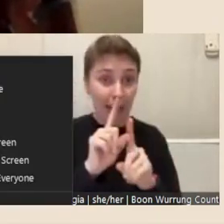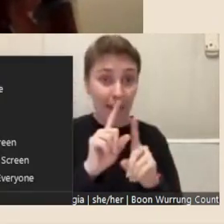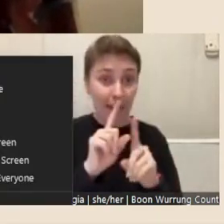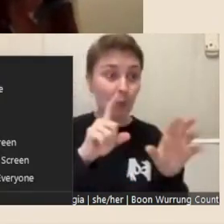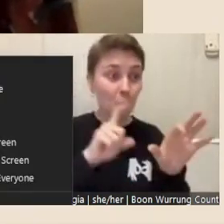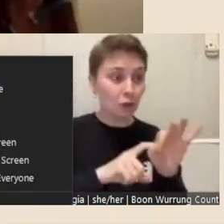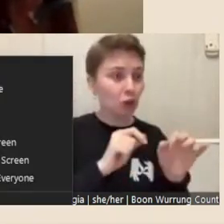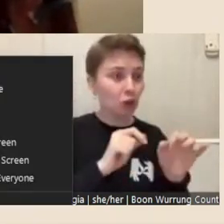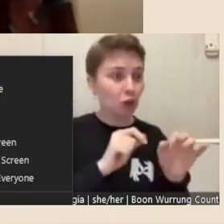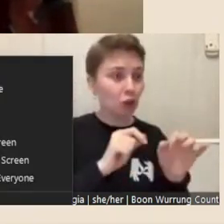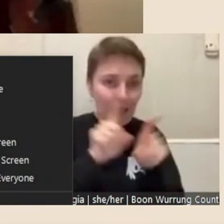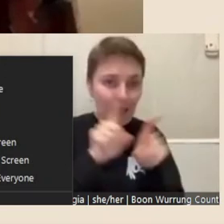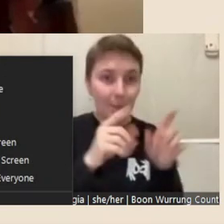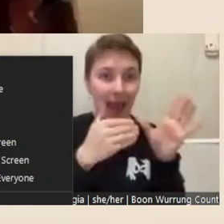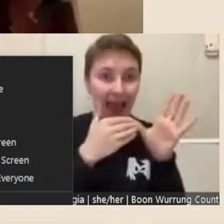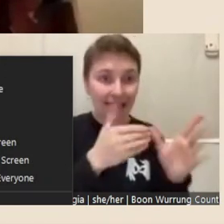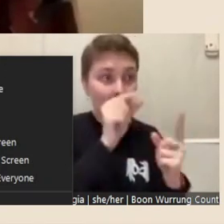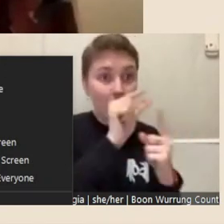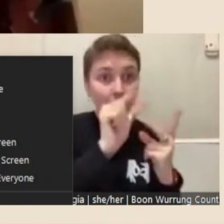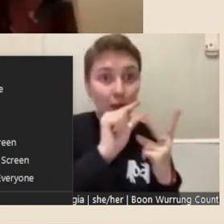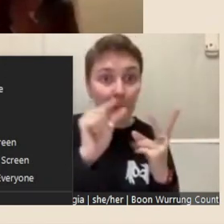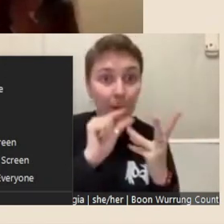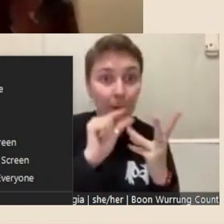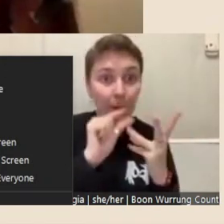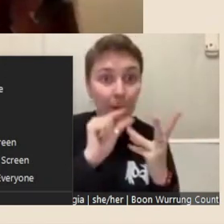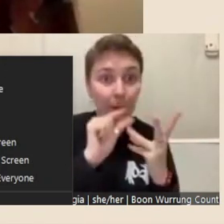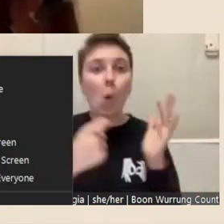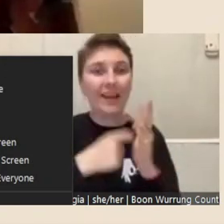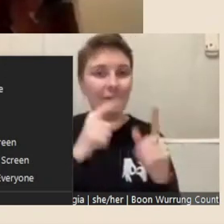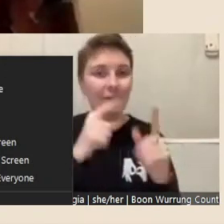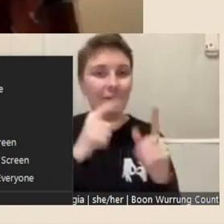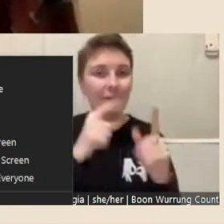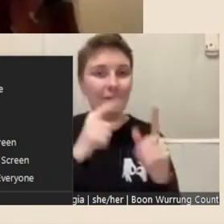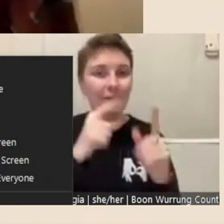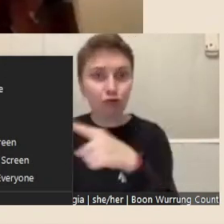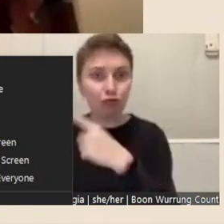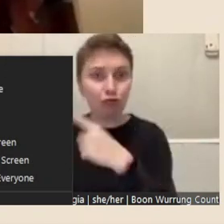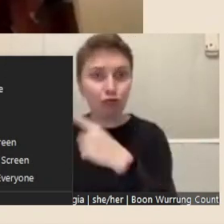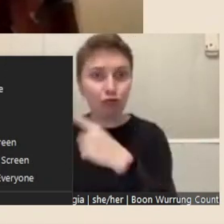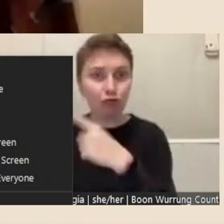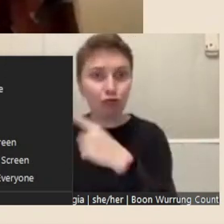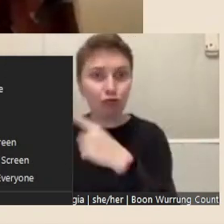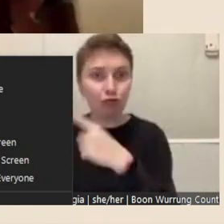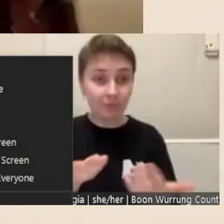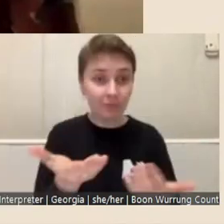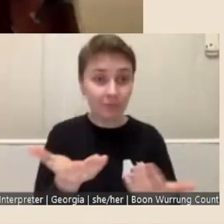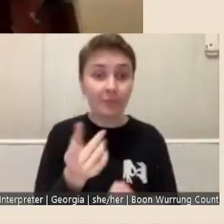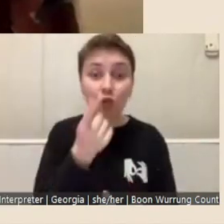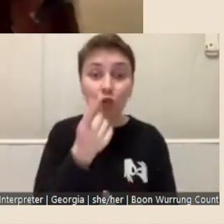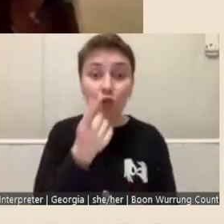application content across both. You can apply for more than one fellowship, I'm going to